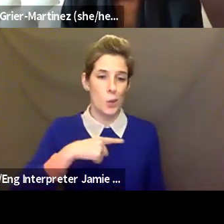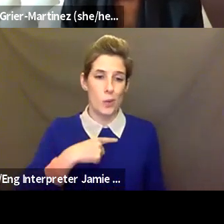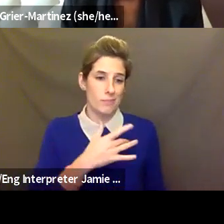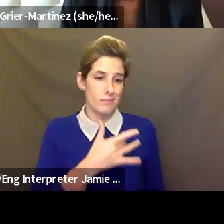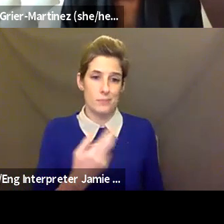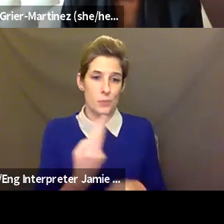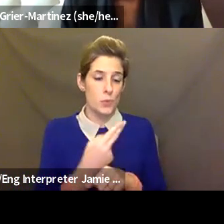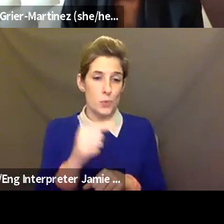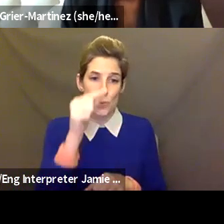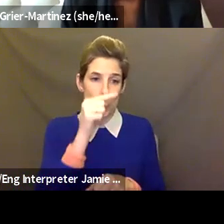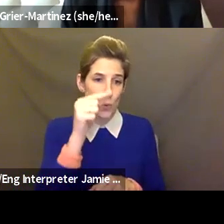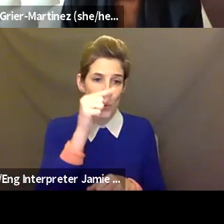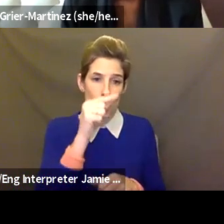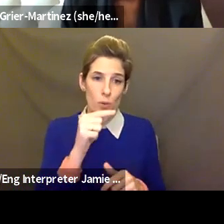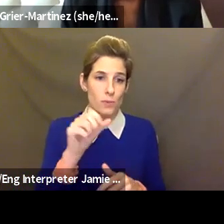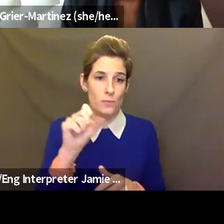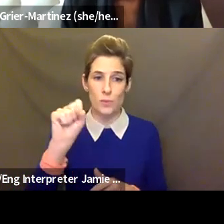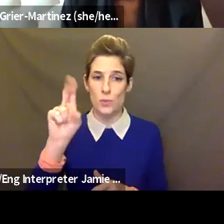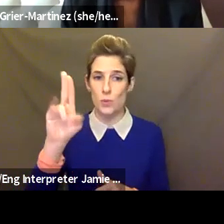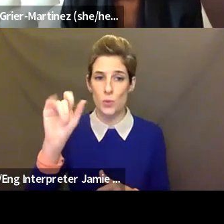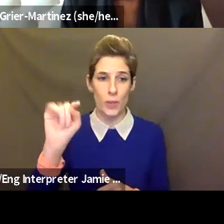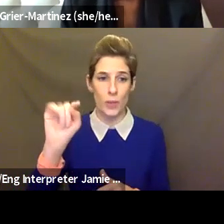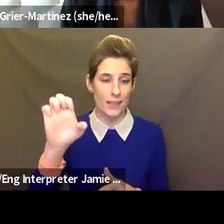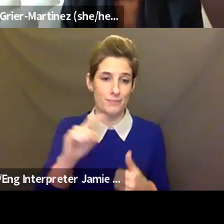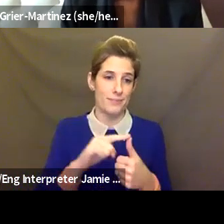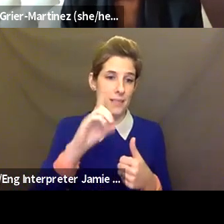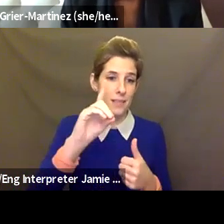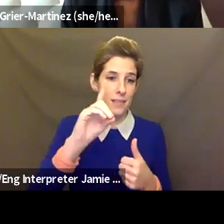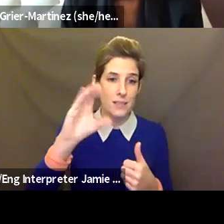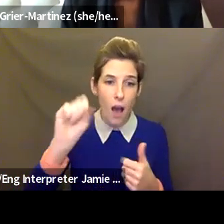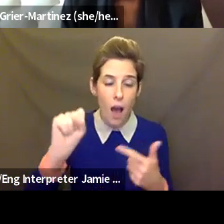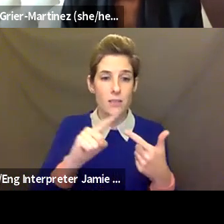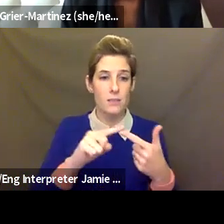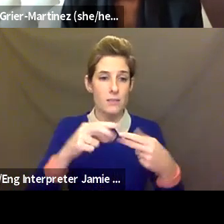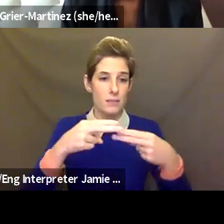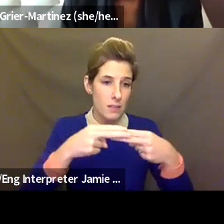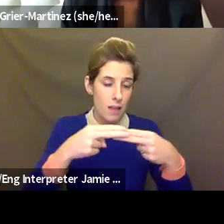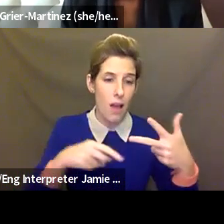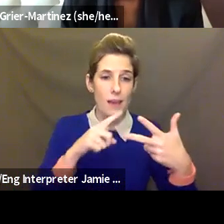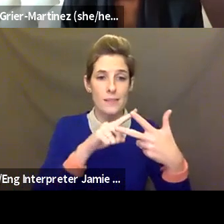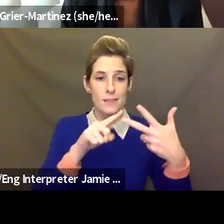using Google Docs, just because it's an opportunity, of course, as well, to sort of do interactive and collaborative